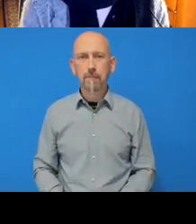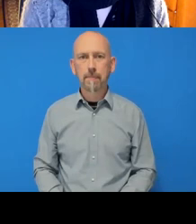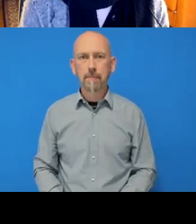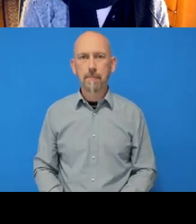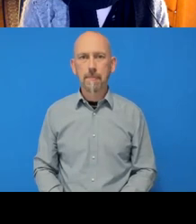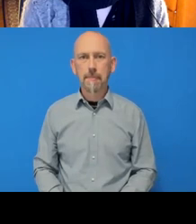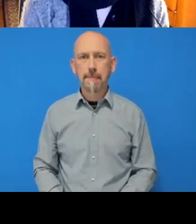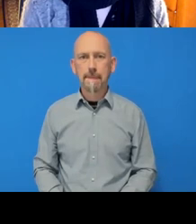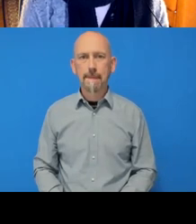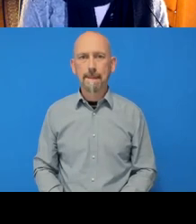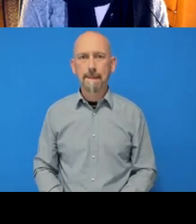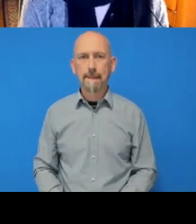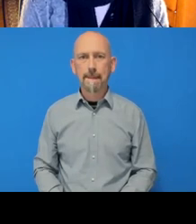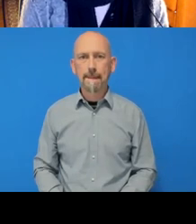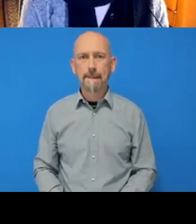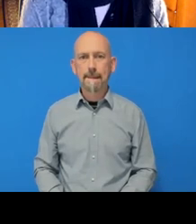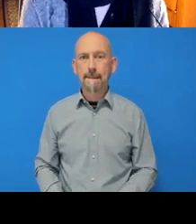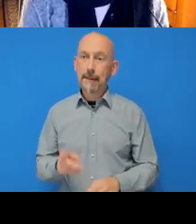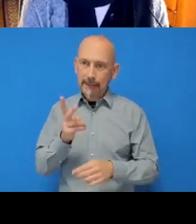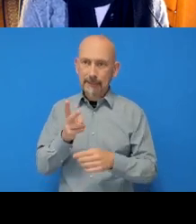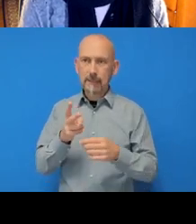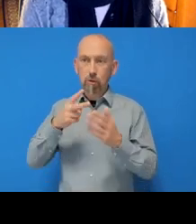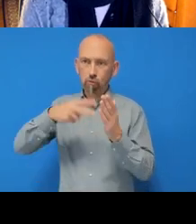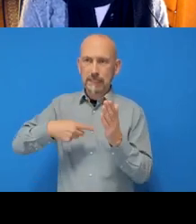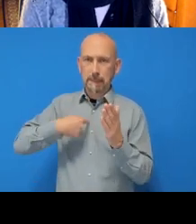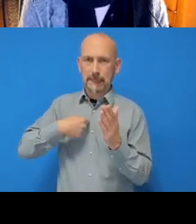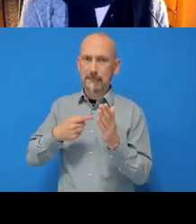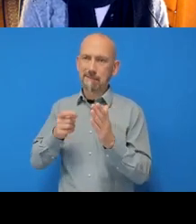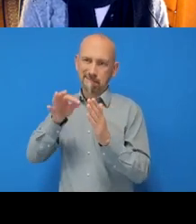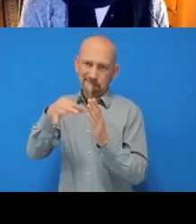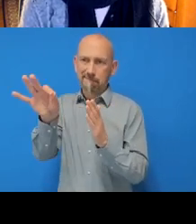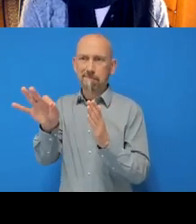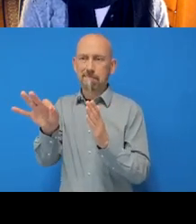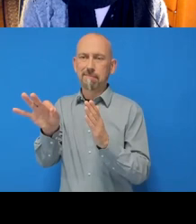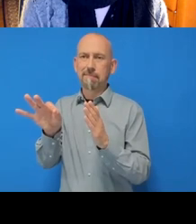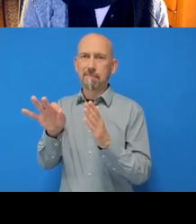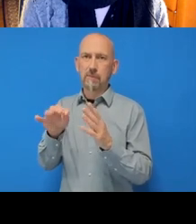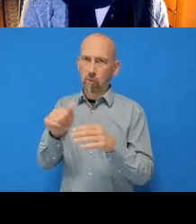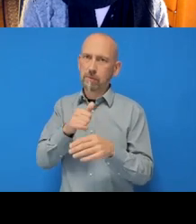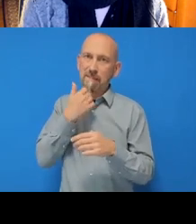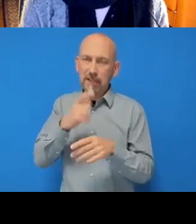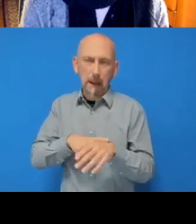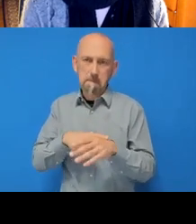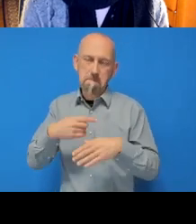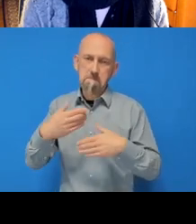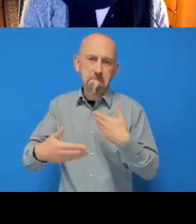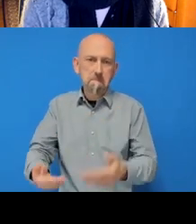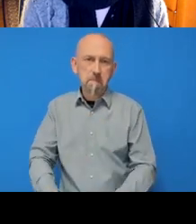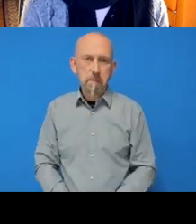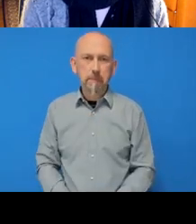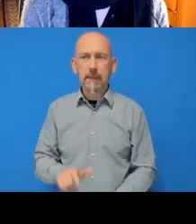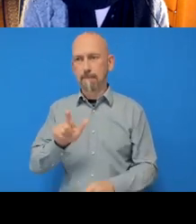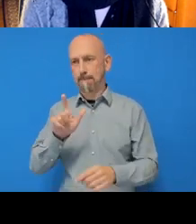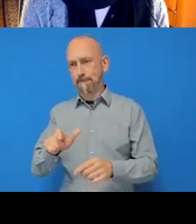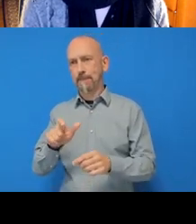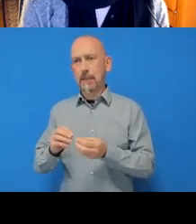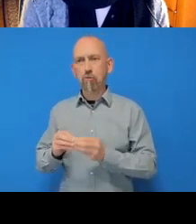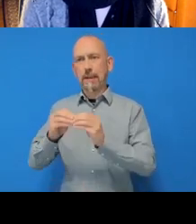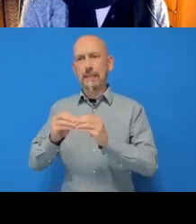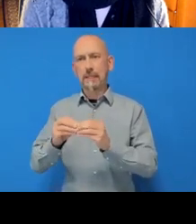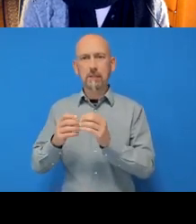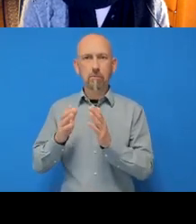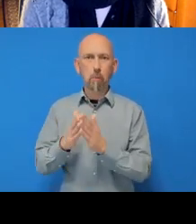I’m also going to click ‘Add a README’. It's good to get into the habit of doing that and then I click 'Create repository'.